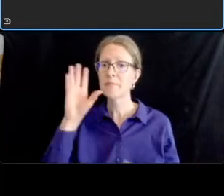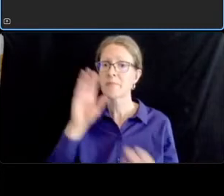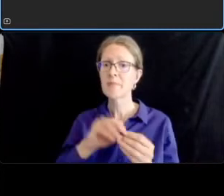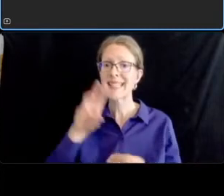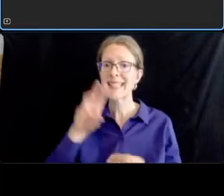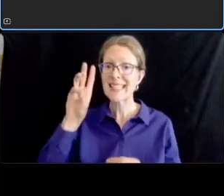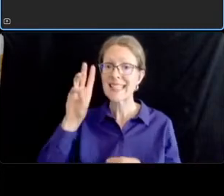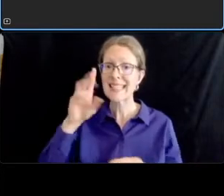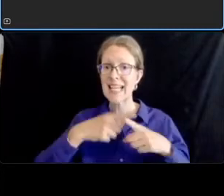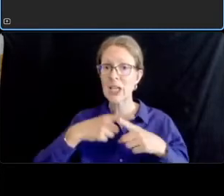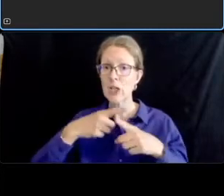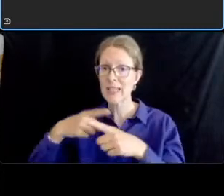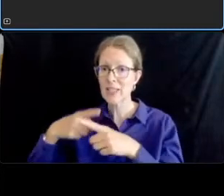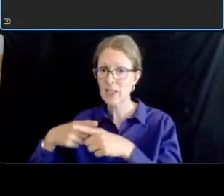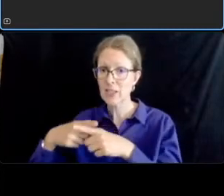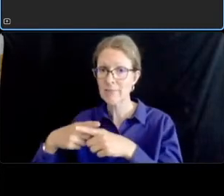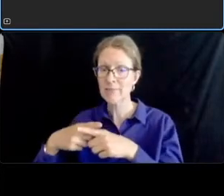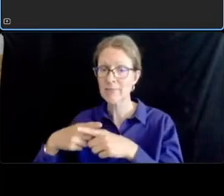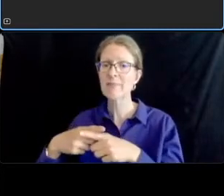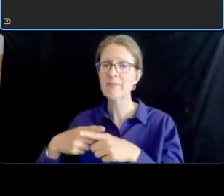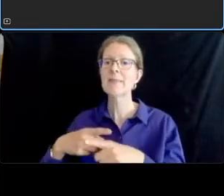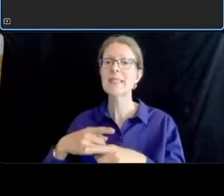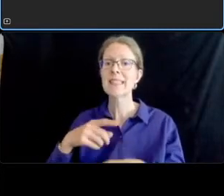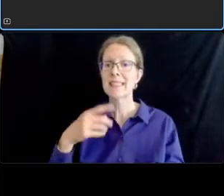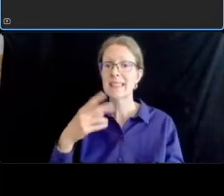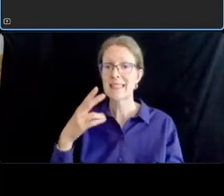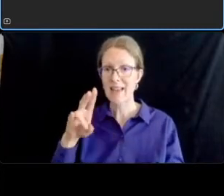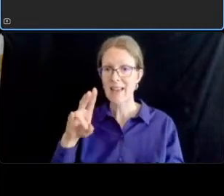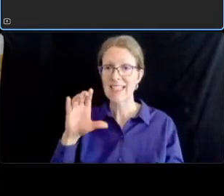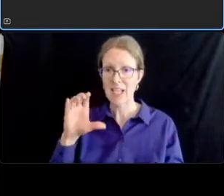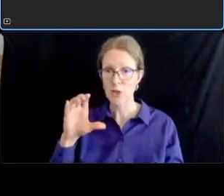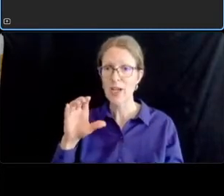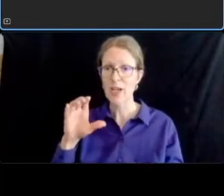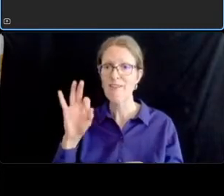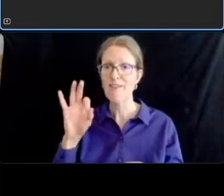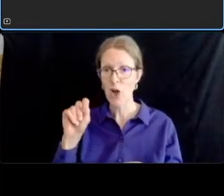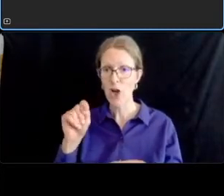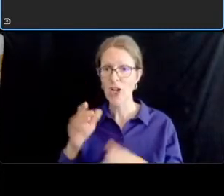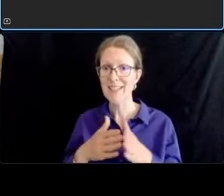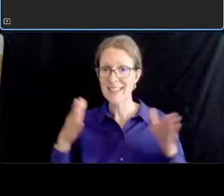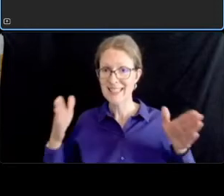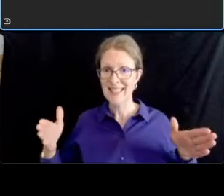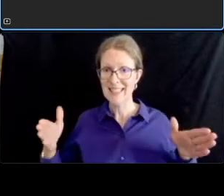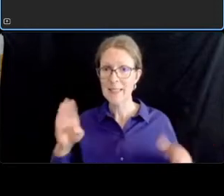brandywine street is another signalized intersection in these limits uh appleton